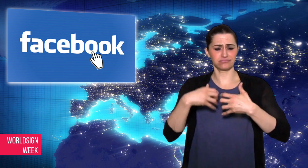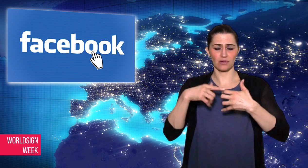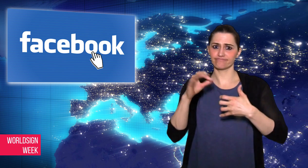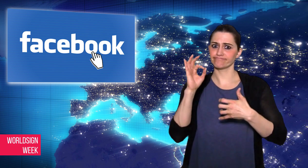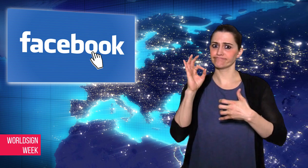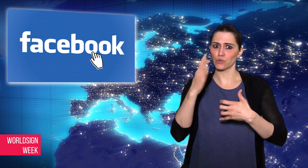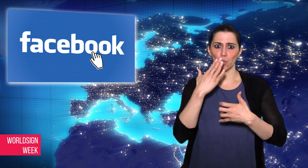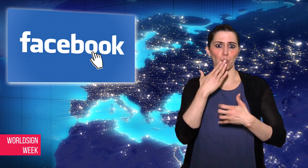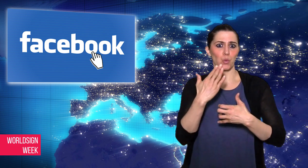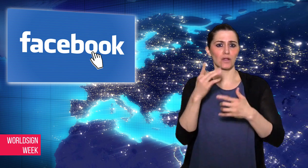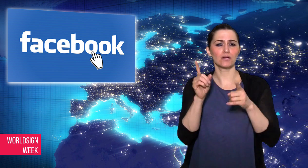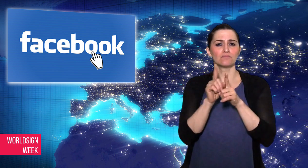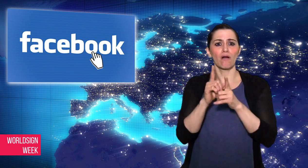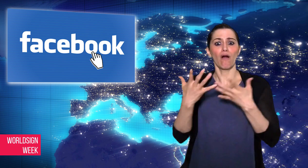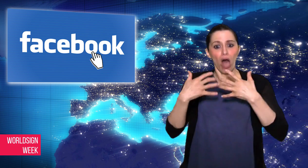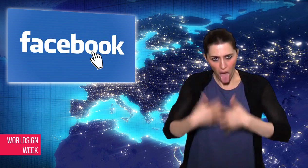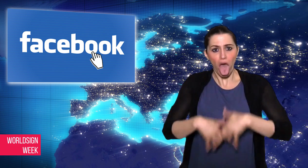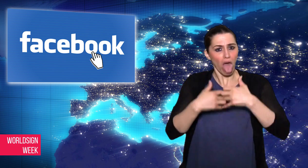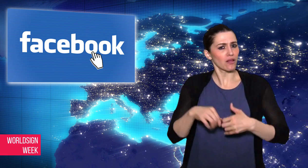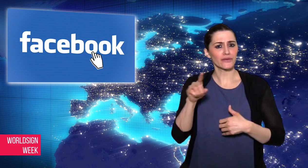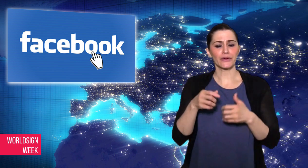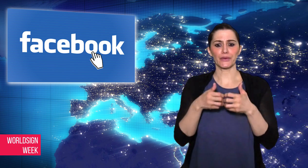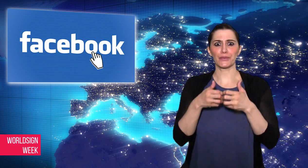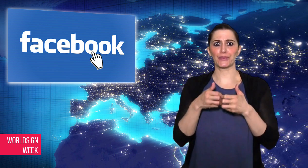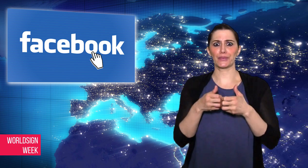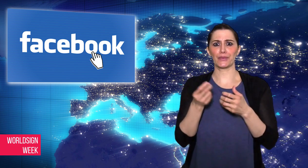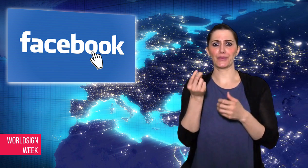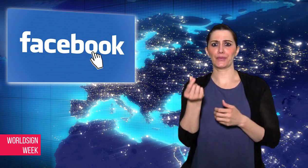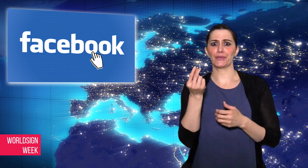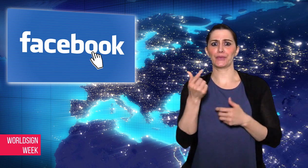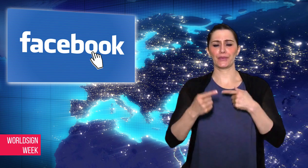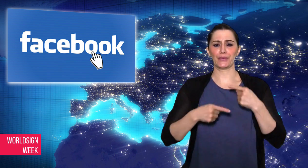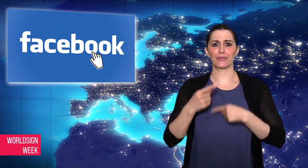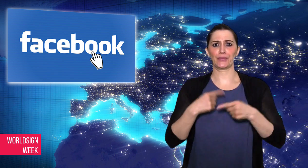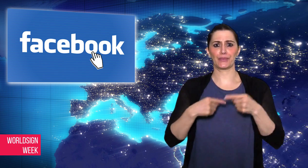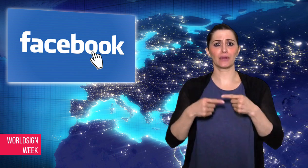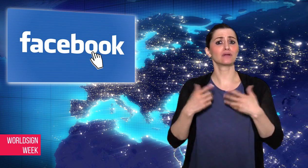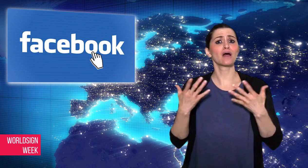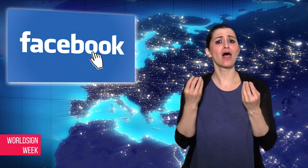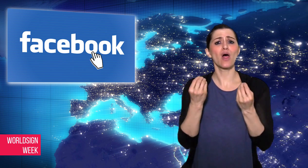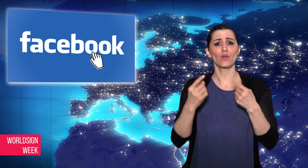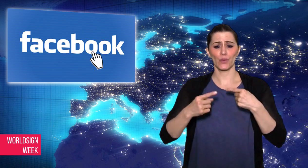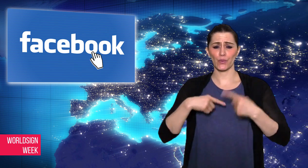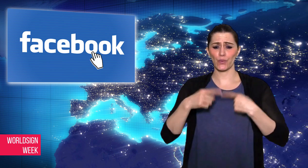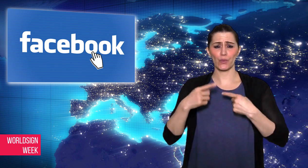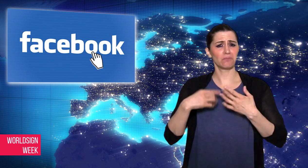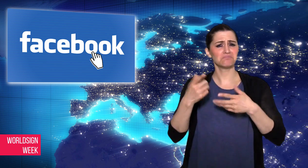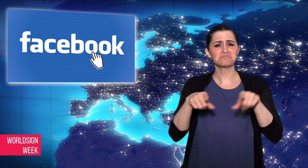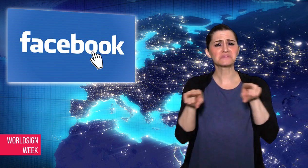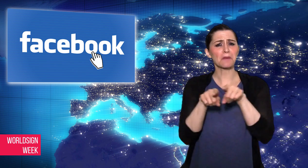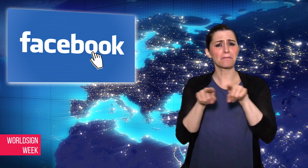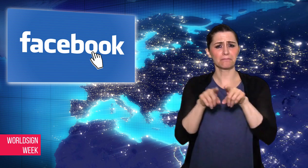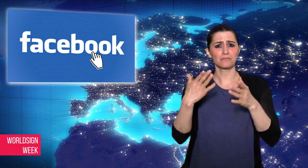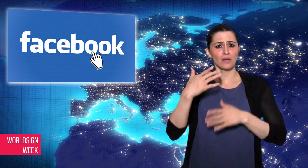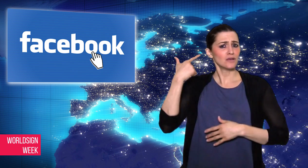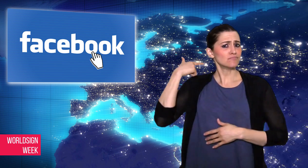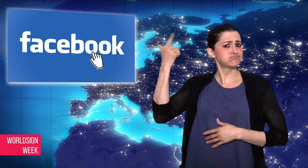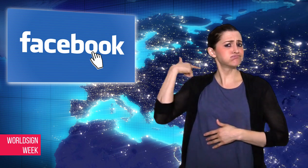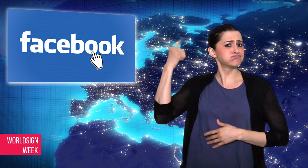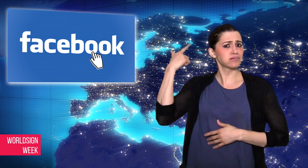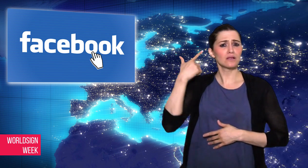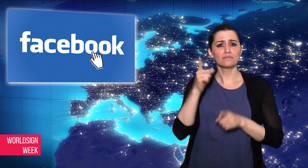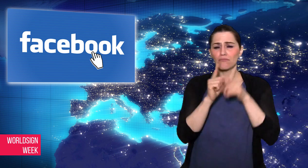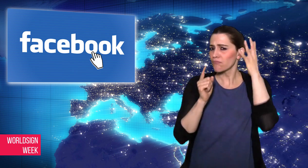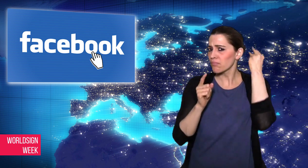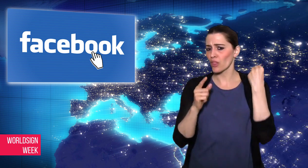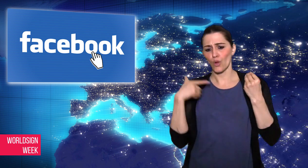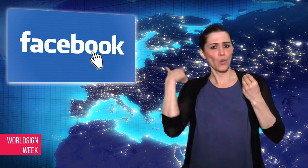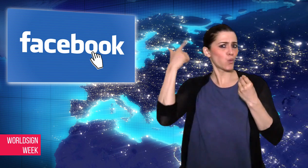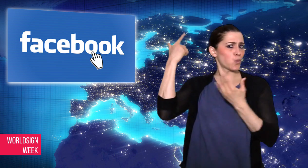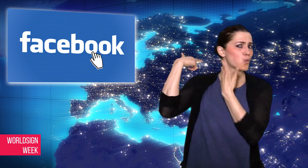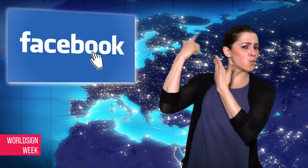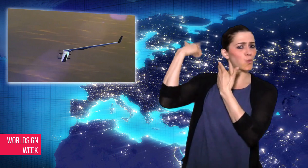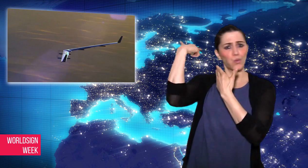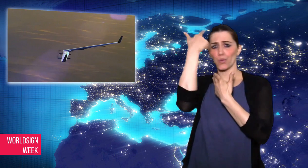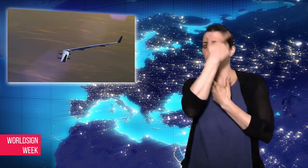same power as three blow dryers.